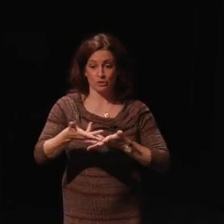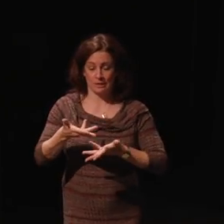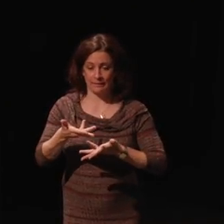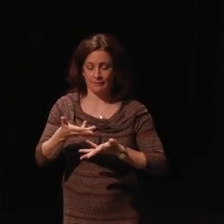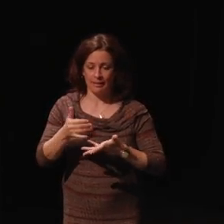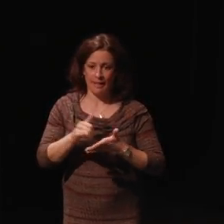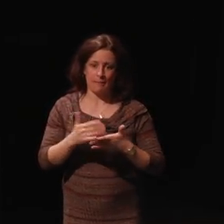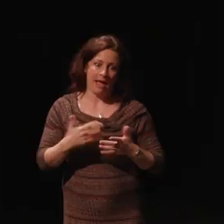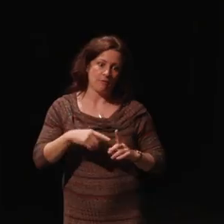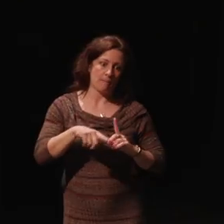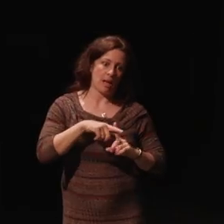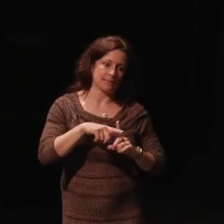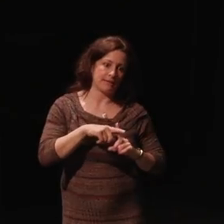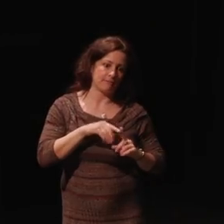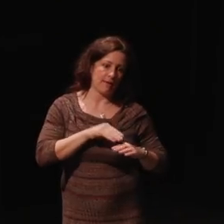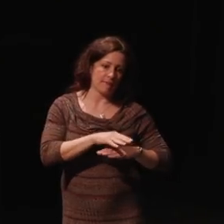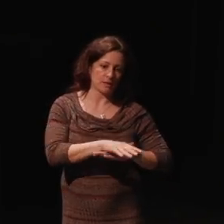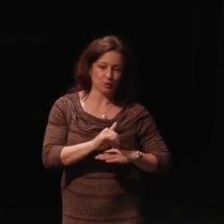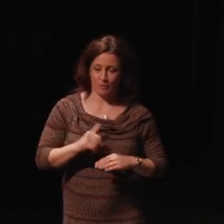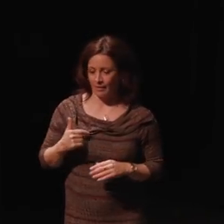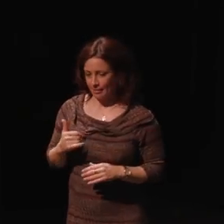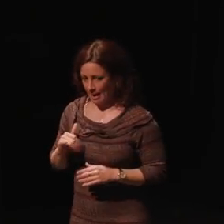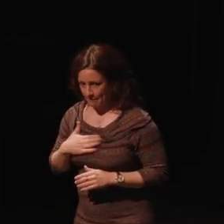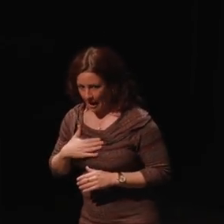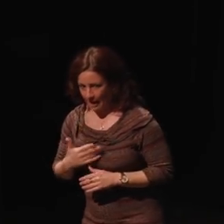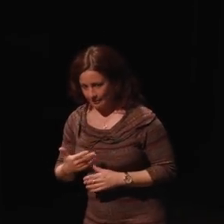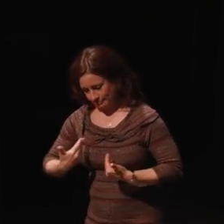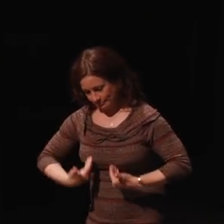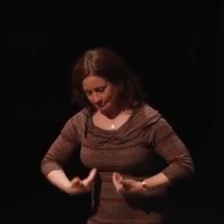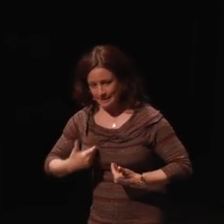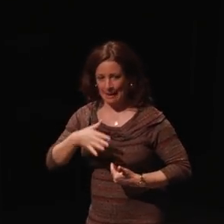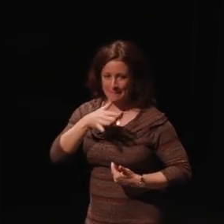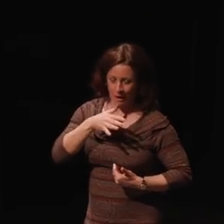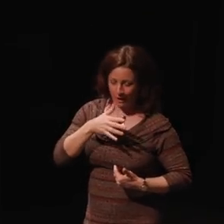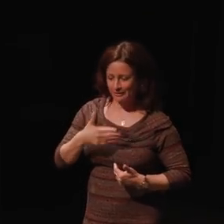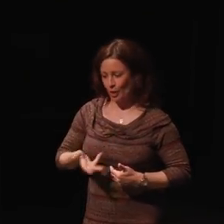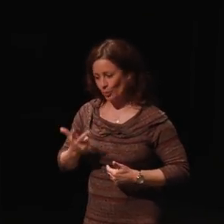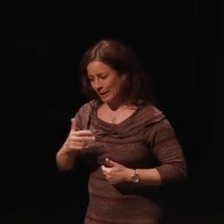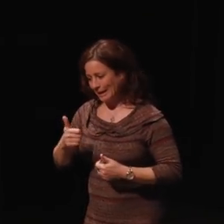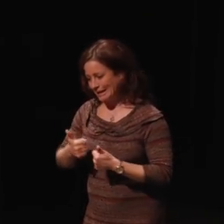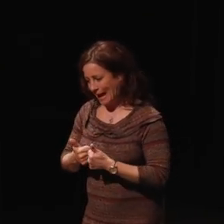like me who had three boys who lived with video games and you're wondering what this social benefit is for there it is.